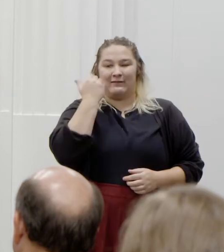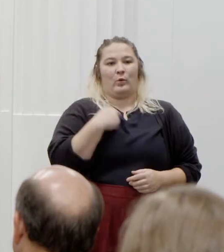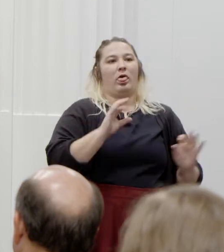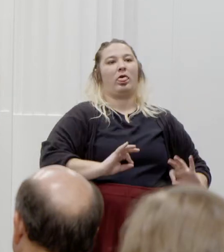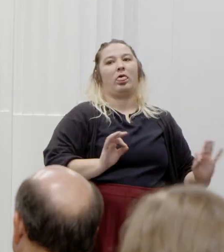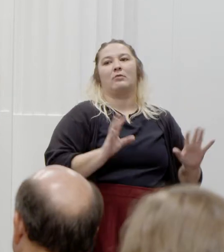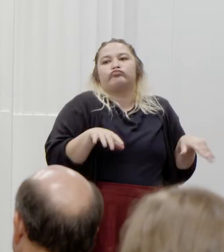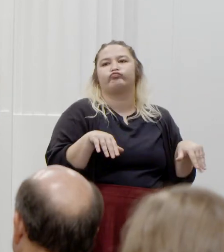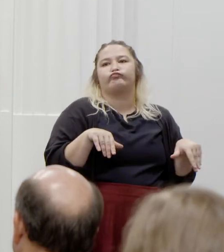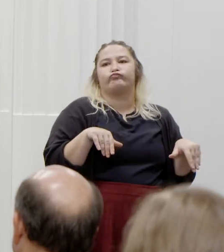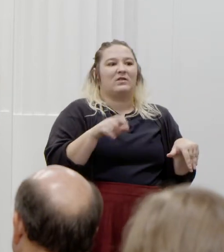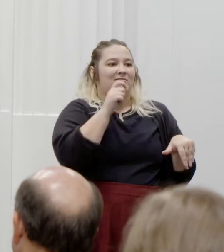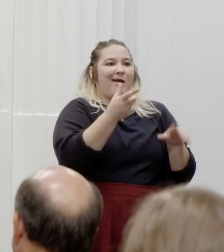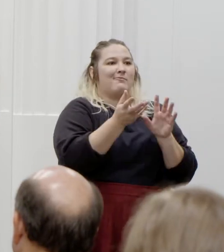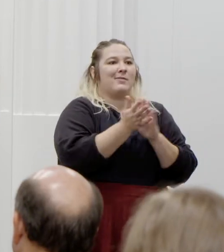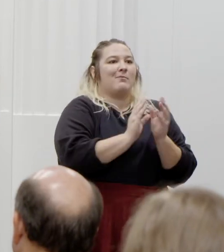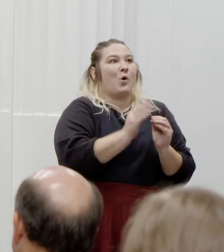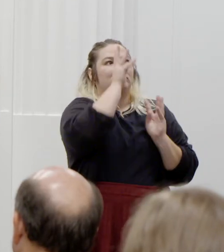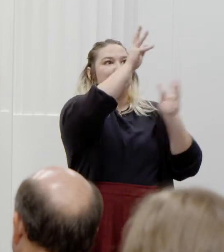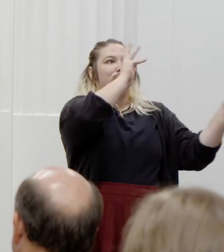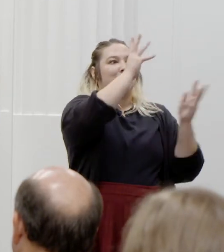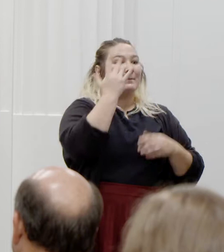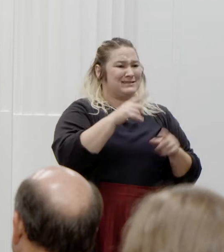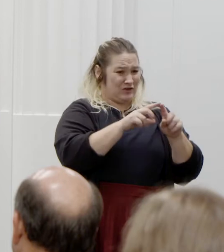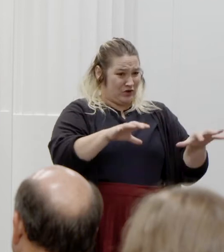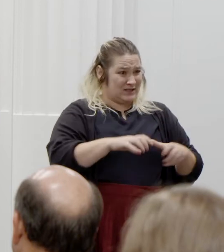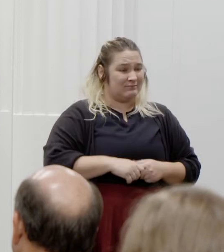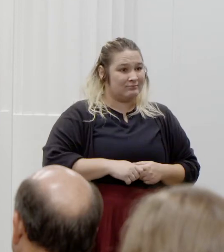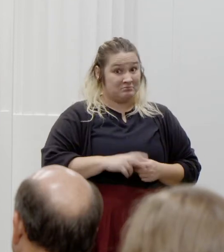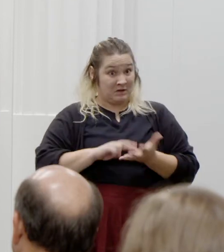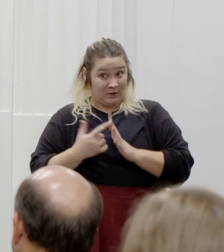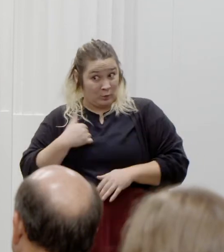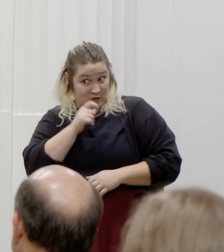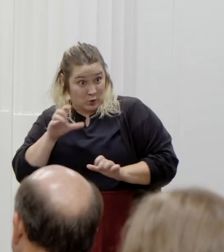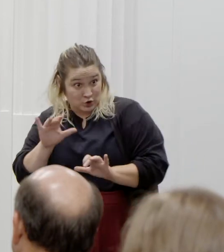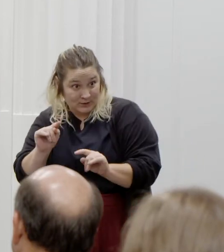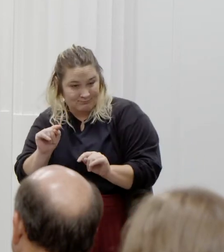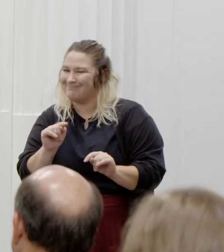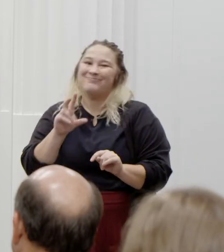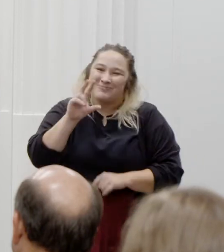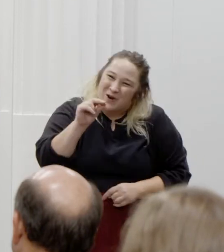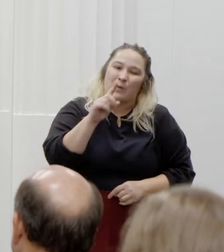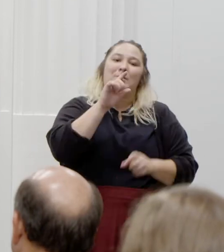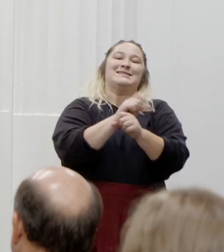or innovative because of diversity? Would that mean we wouldn't do it? No, we do it because it's the right thing to do, it's the moral thing to do,